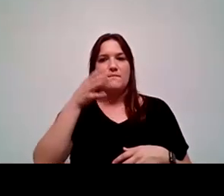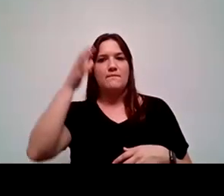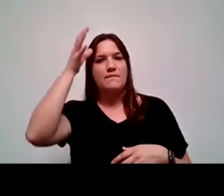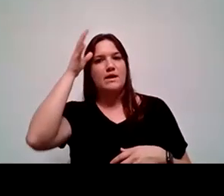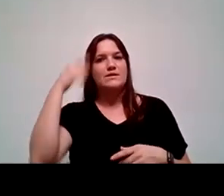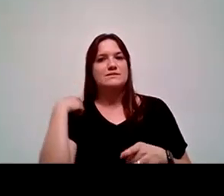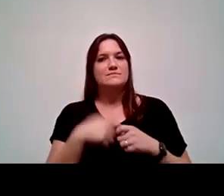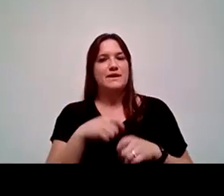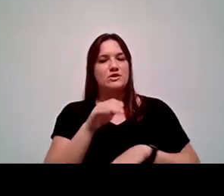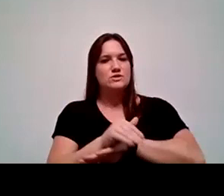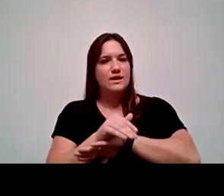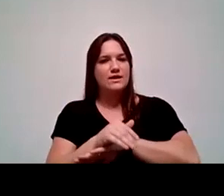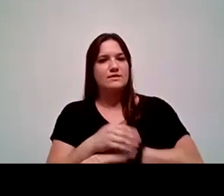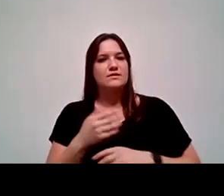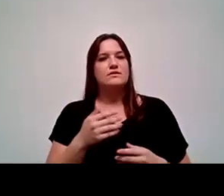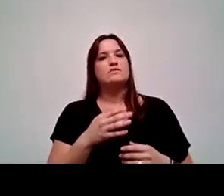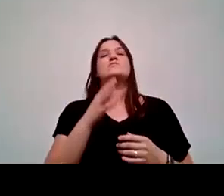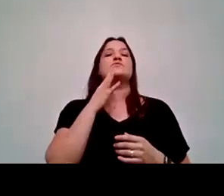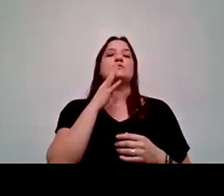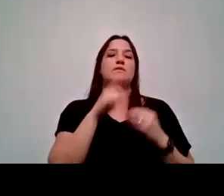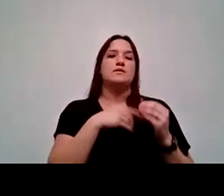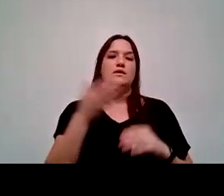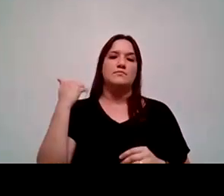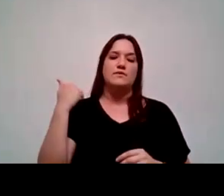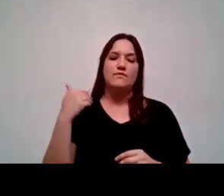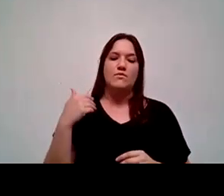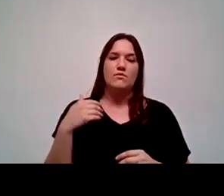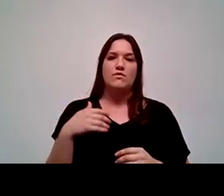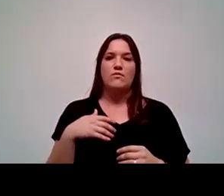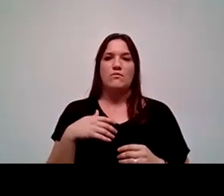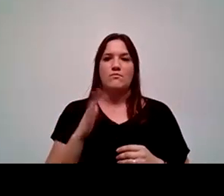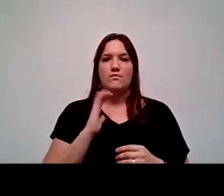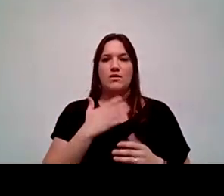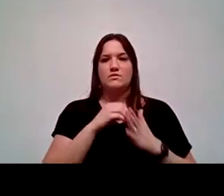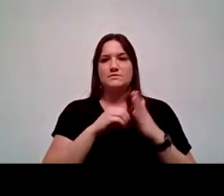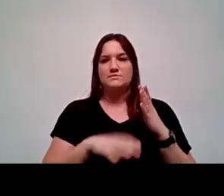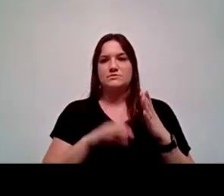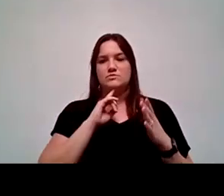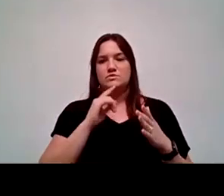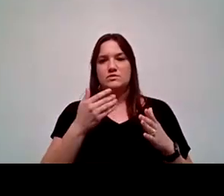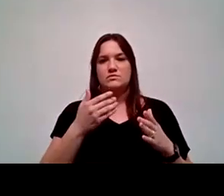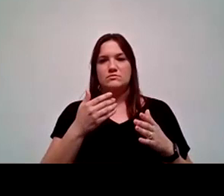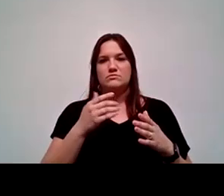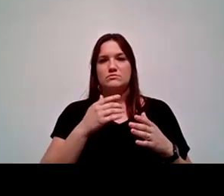as my colleagues have mentioned previously, our students are very well connected to their parents.